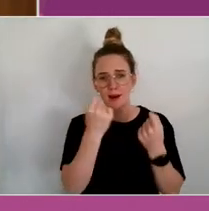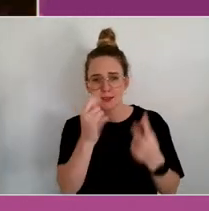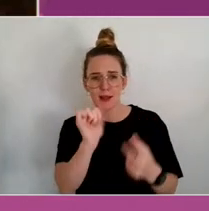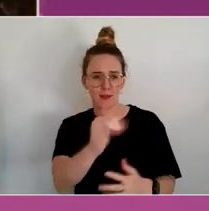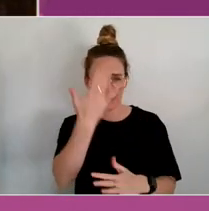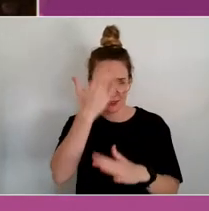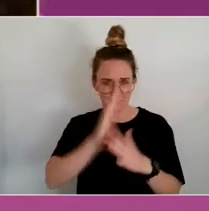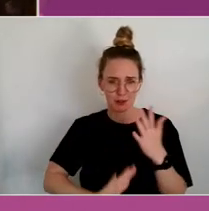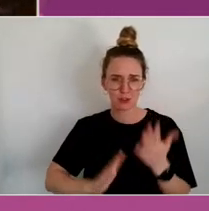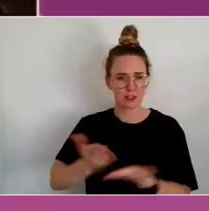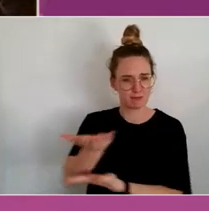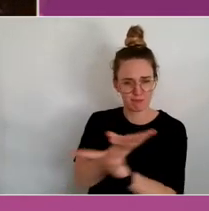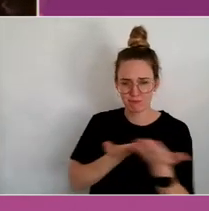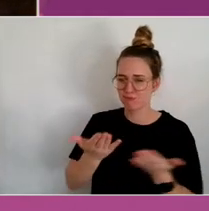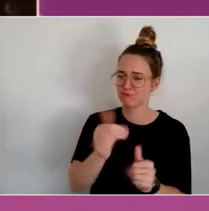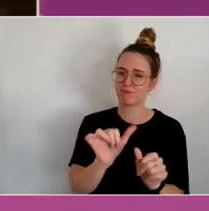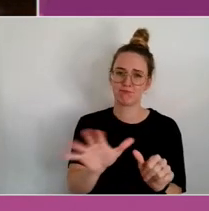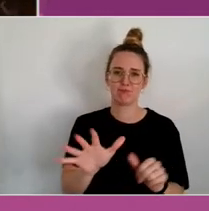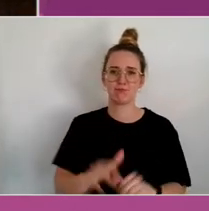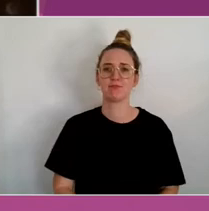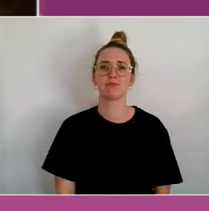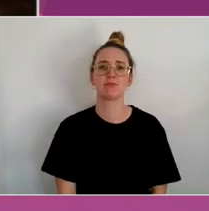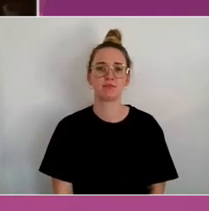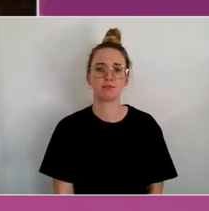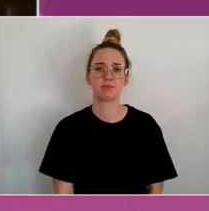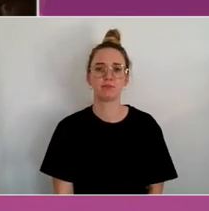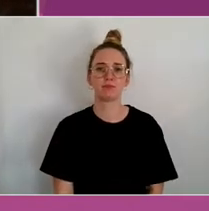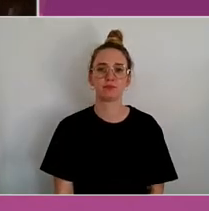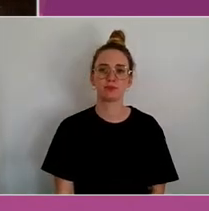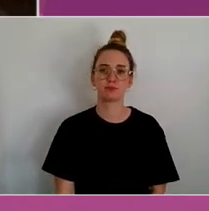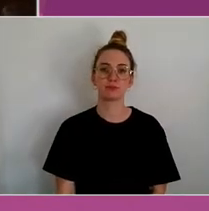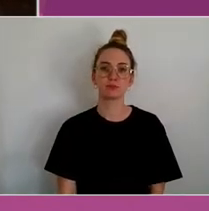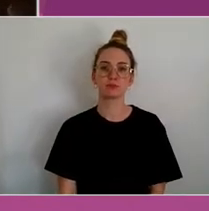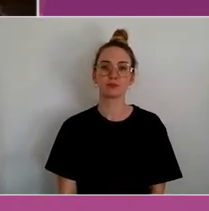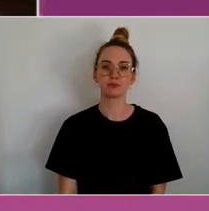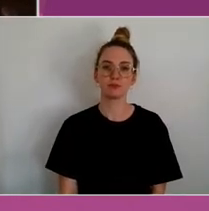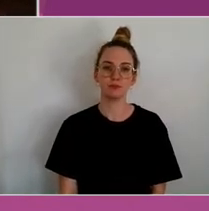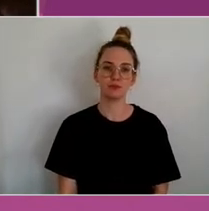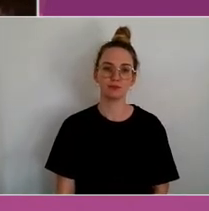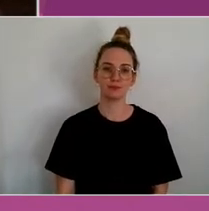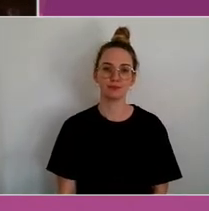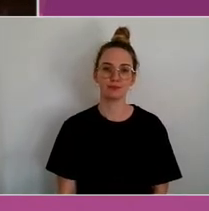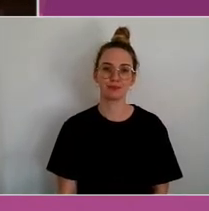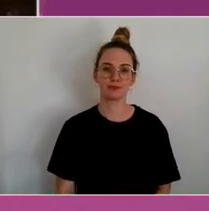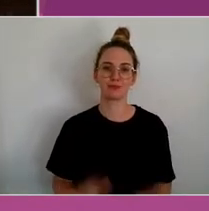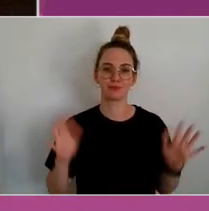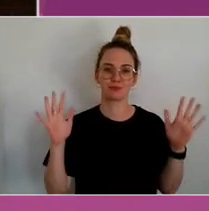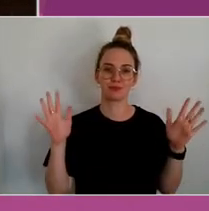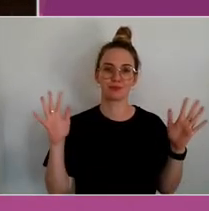GEORGIE McCLEAN: I also like to recognise